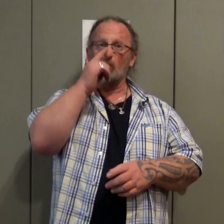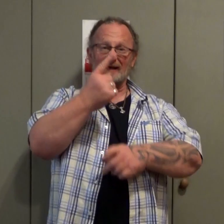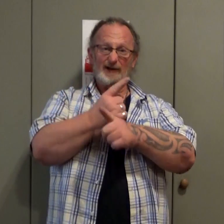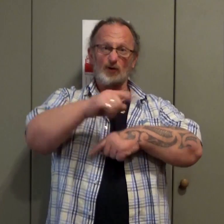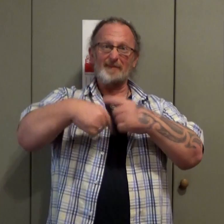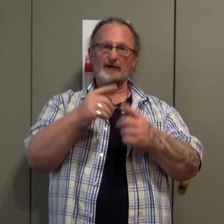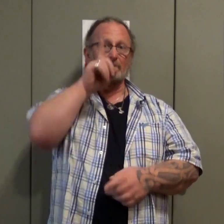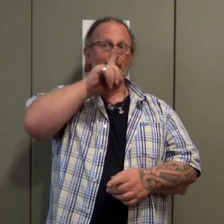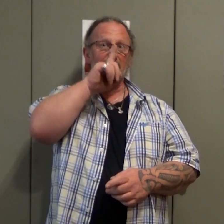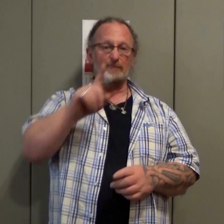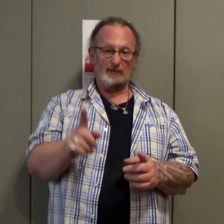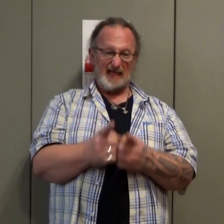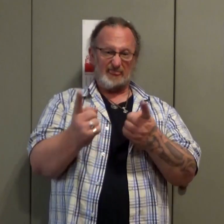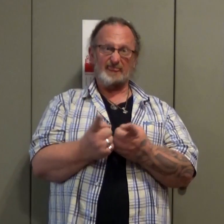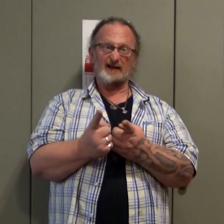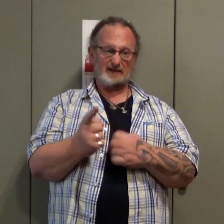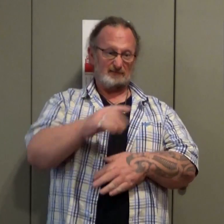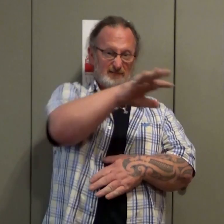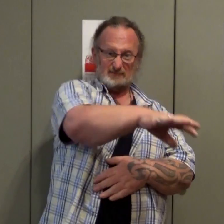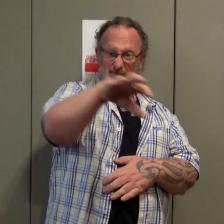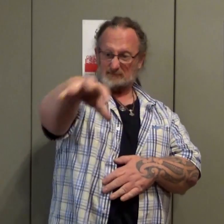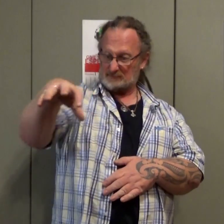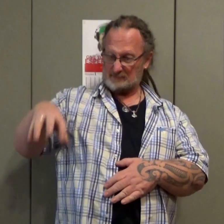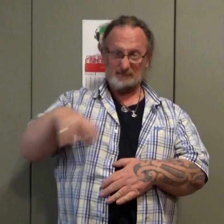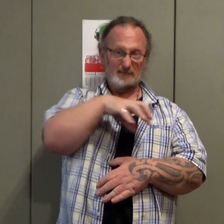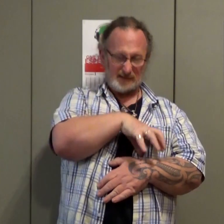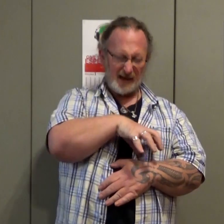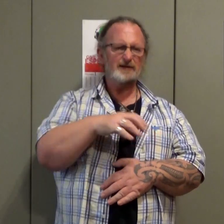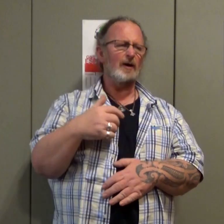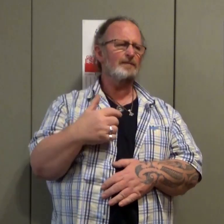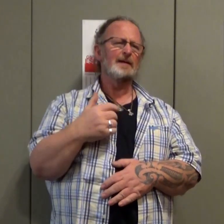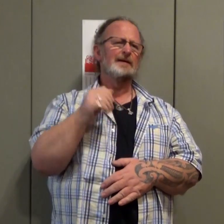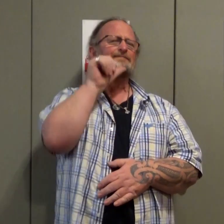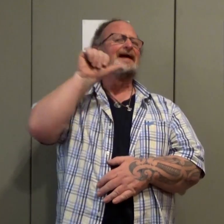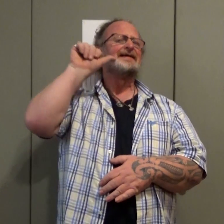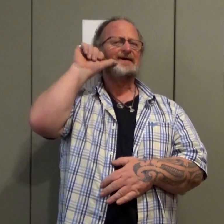You can put people and and things in space So, you can say, that